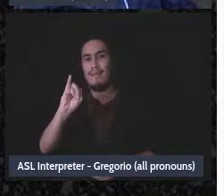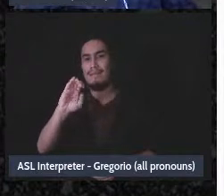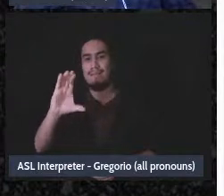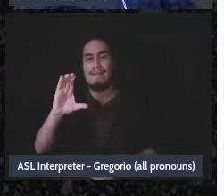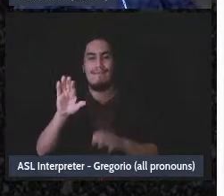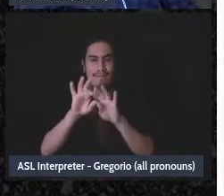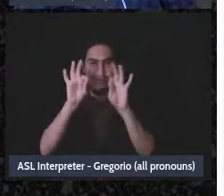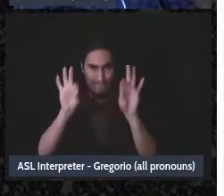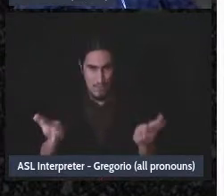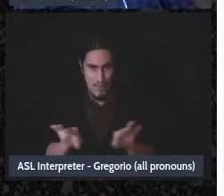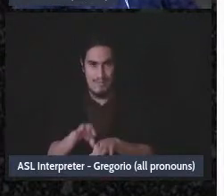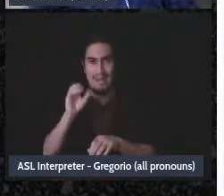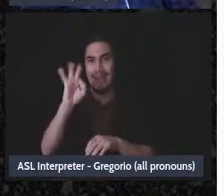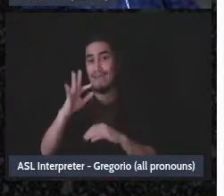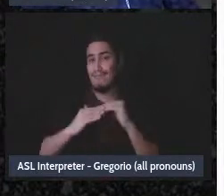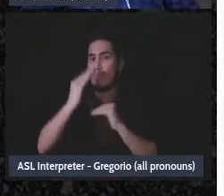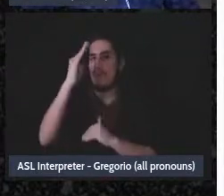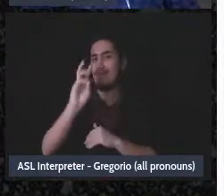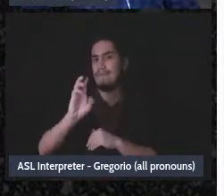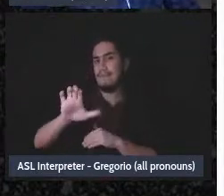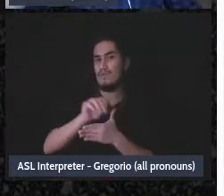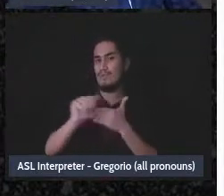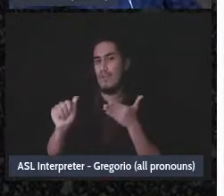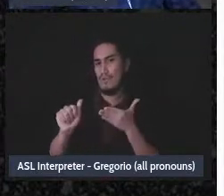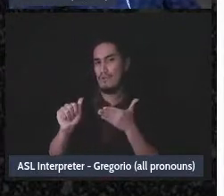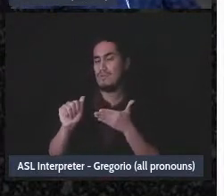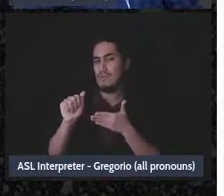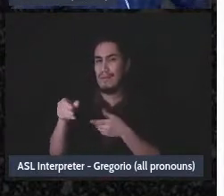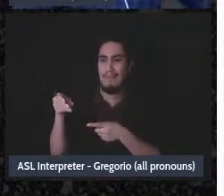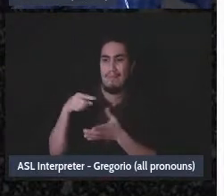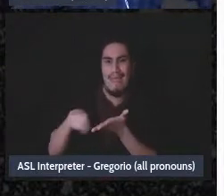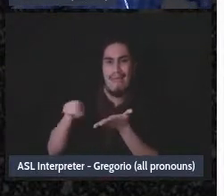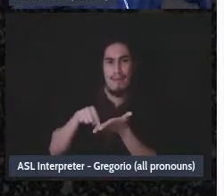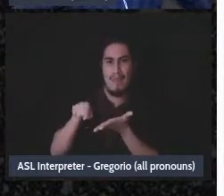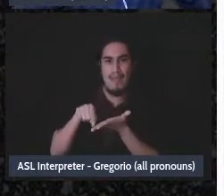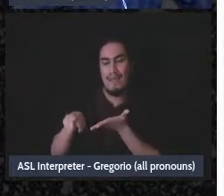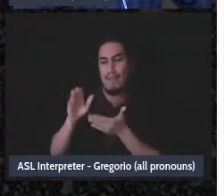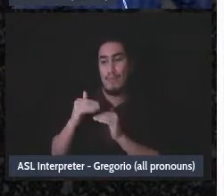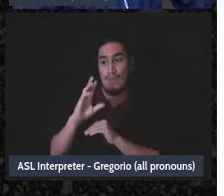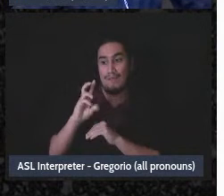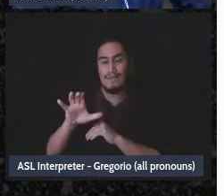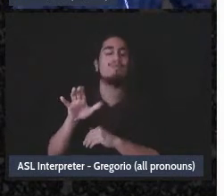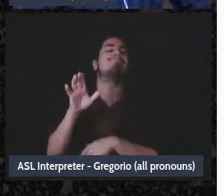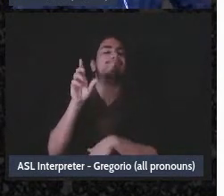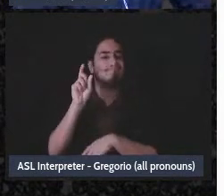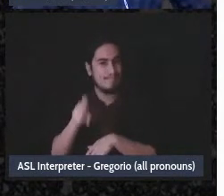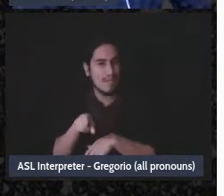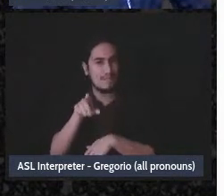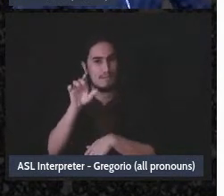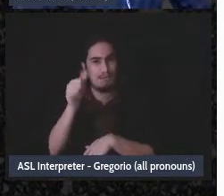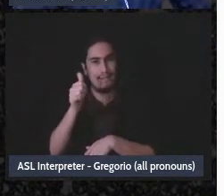six hundred dollars in in payments going out but specifically for-for people who are doing labor,